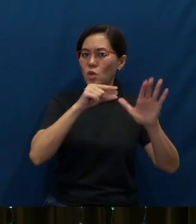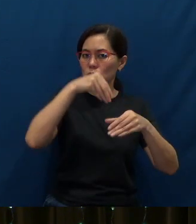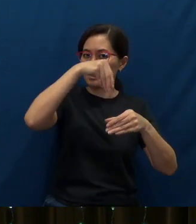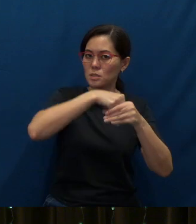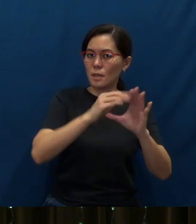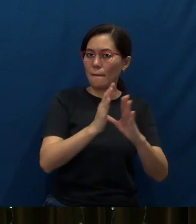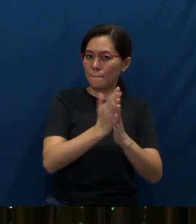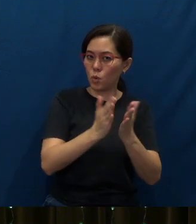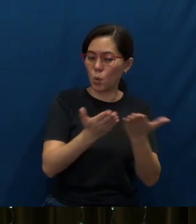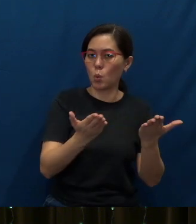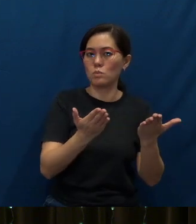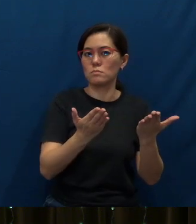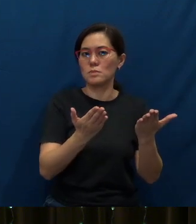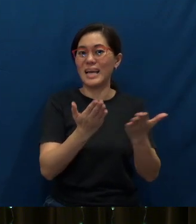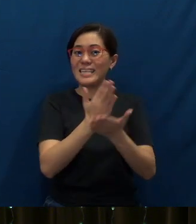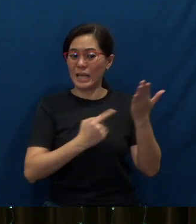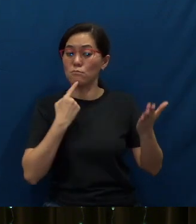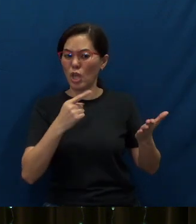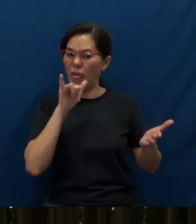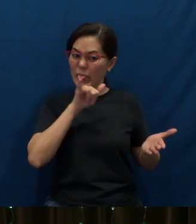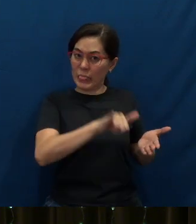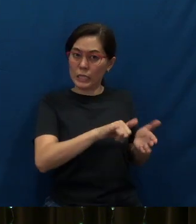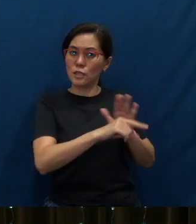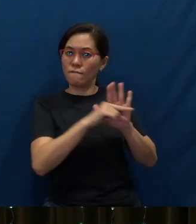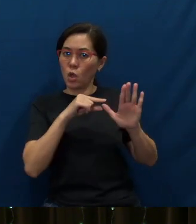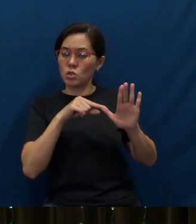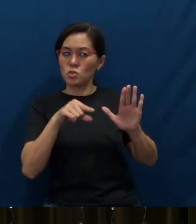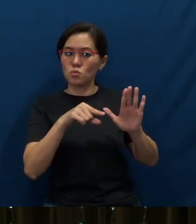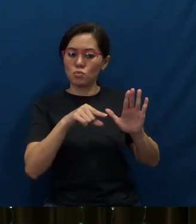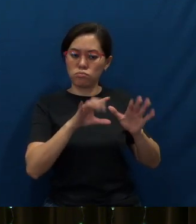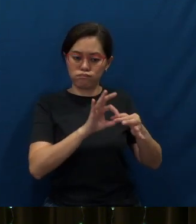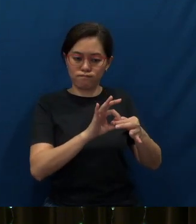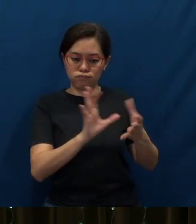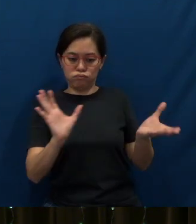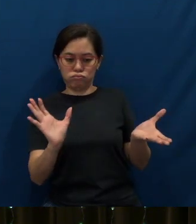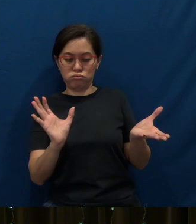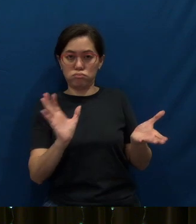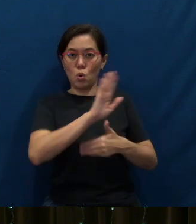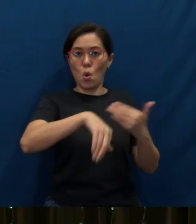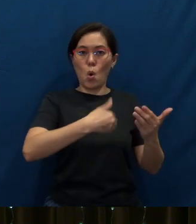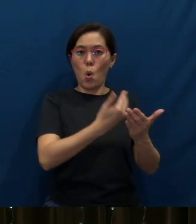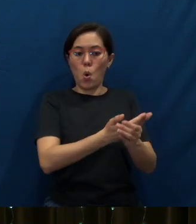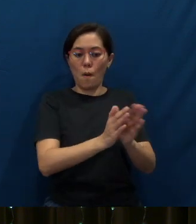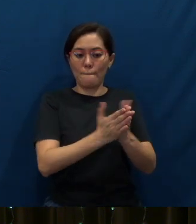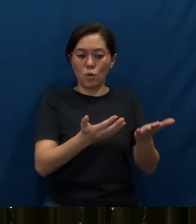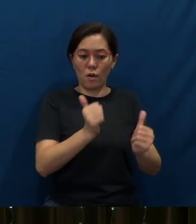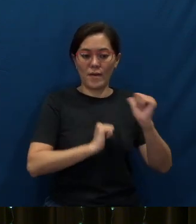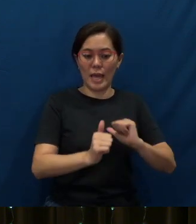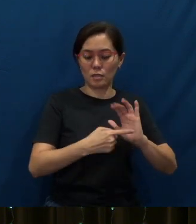Some have even said (that) this is the verse that will unlock the entire book of Acts to the reader.